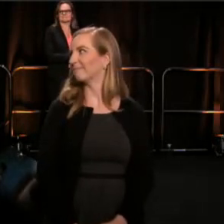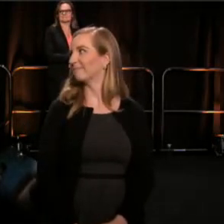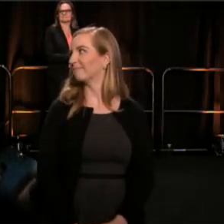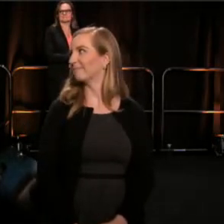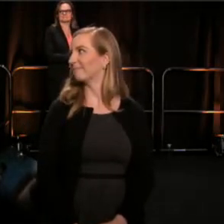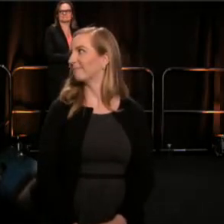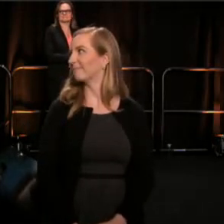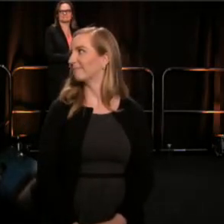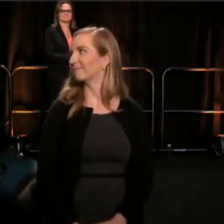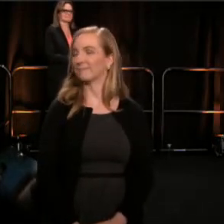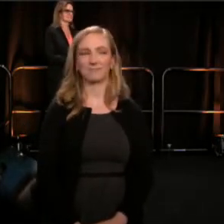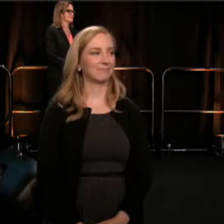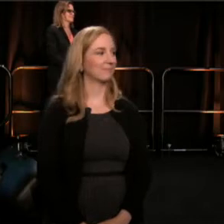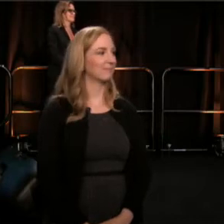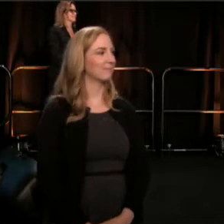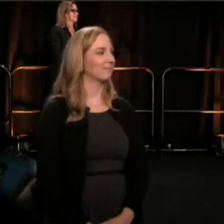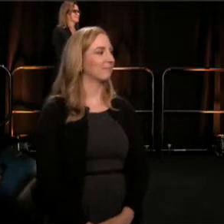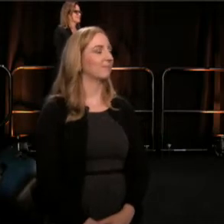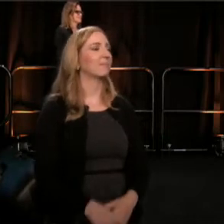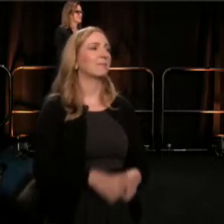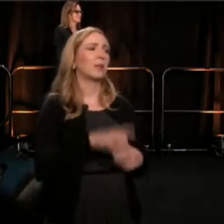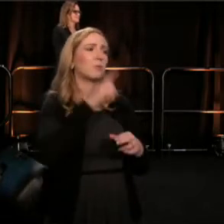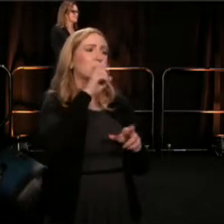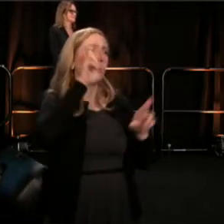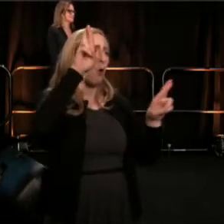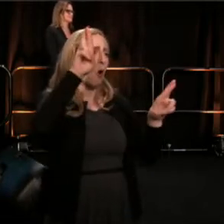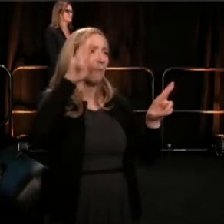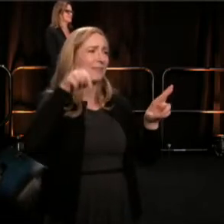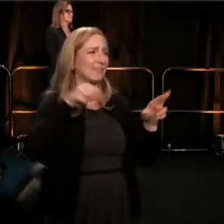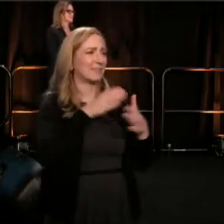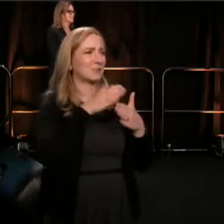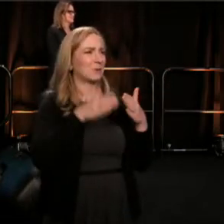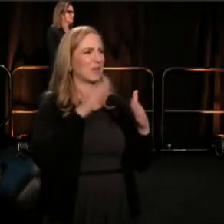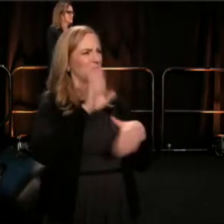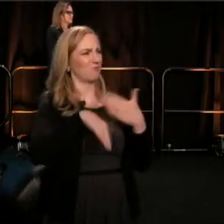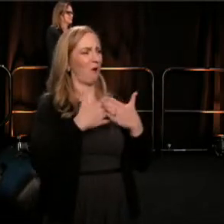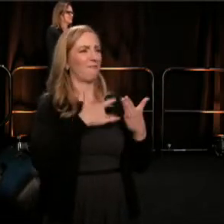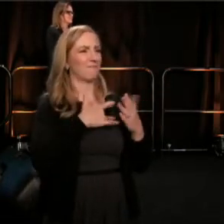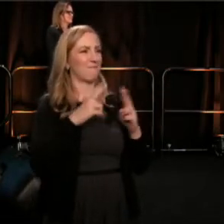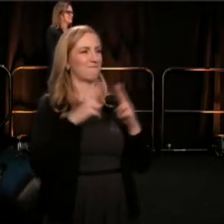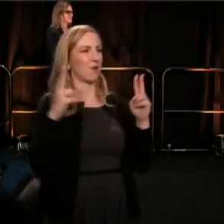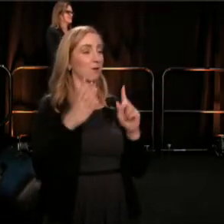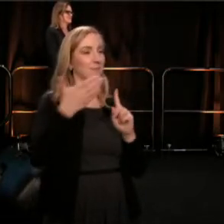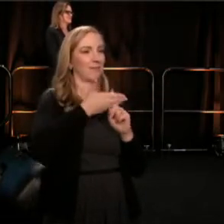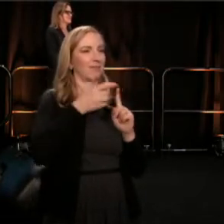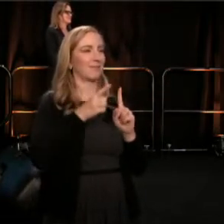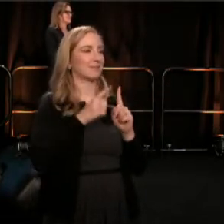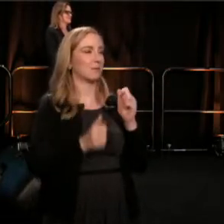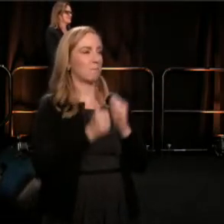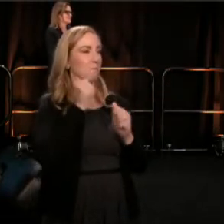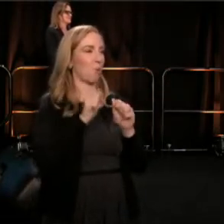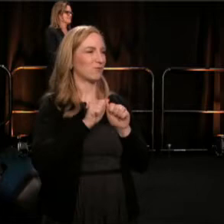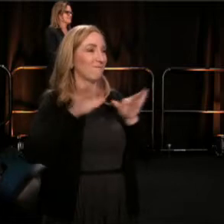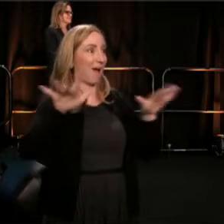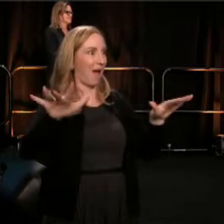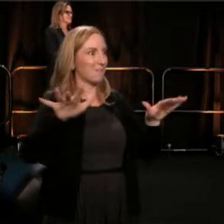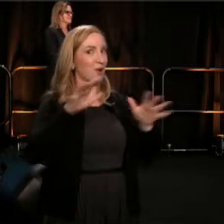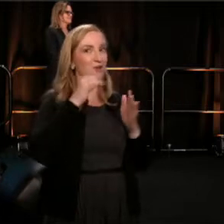I truly hope that after this weekend, you'll all be as equally convinced that this is the most vibrant art scene, in the nation, not that it's a competition,